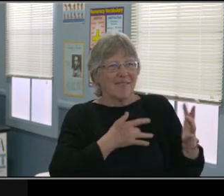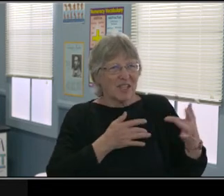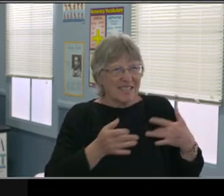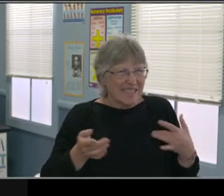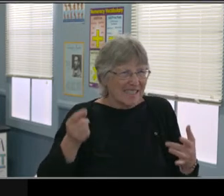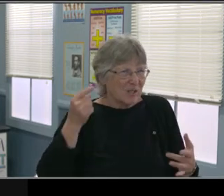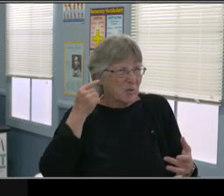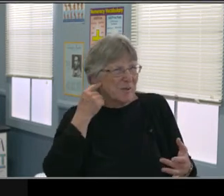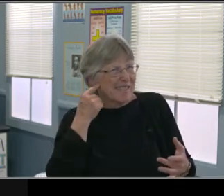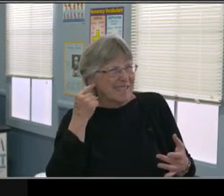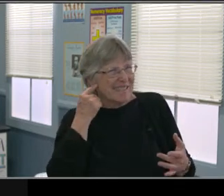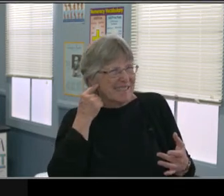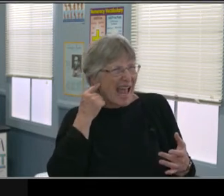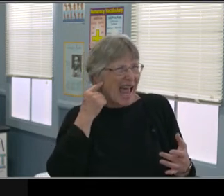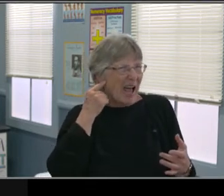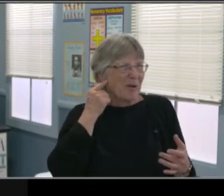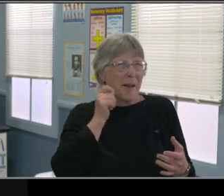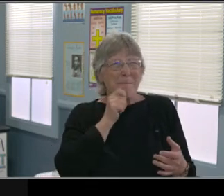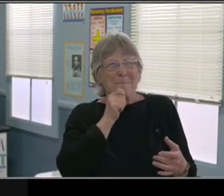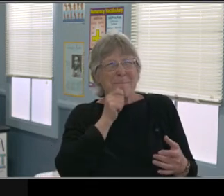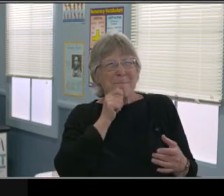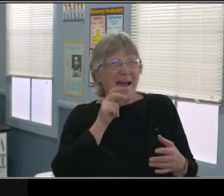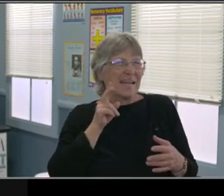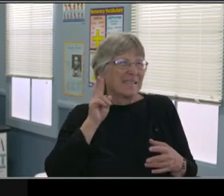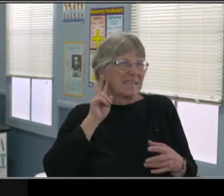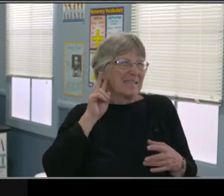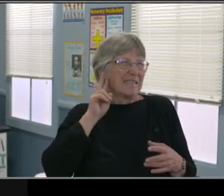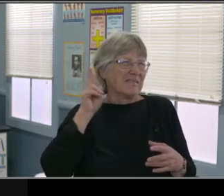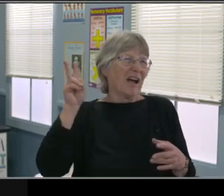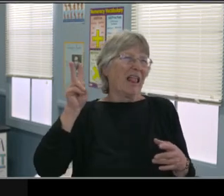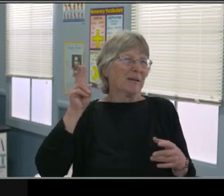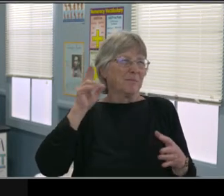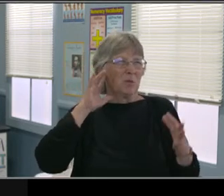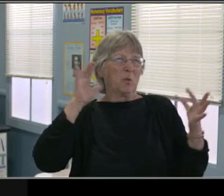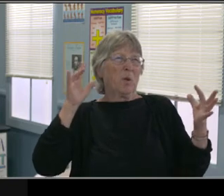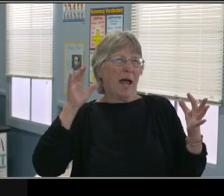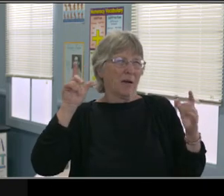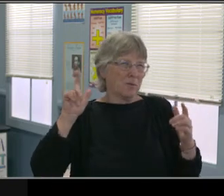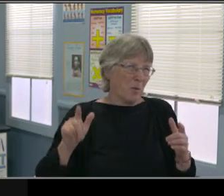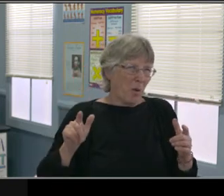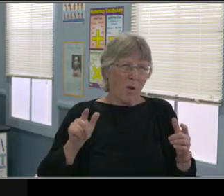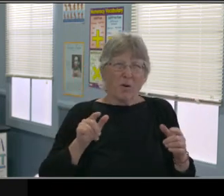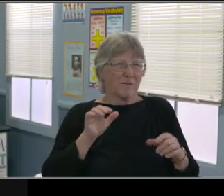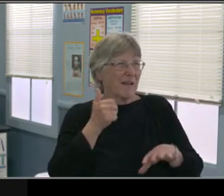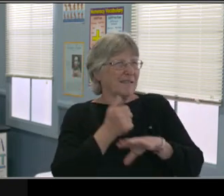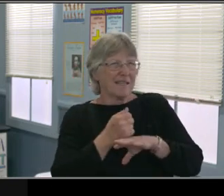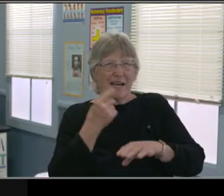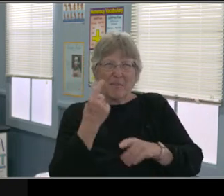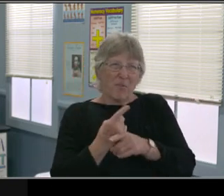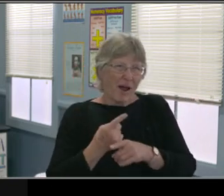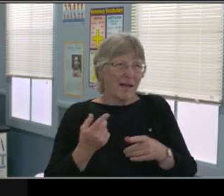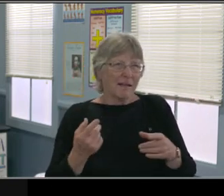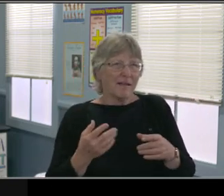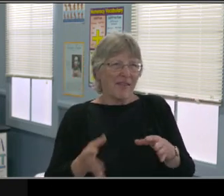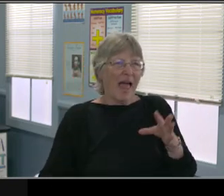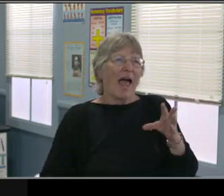I sat in an IEP a couple of weeks ago and the question was all around this girl